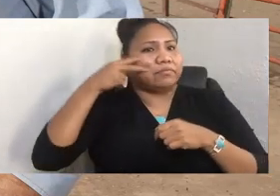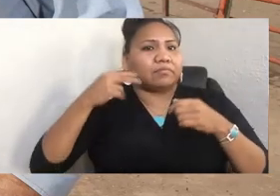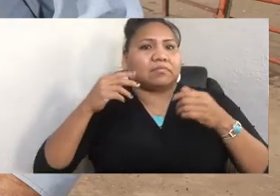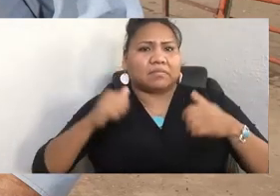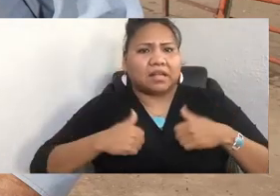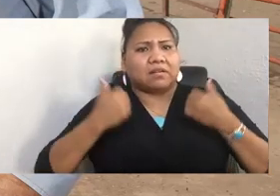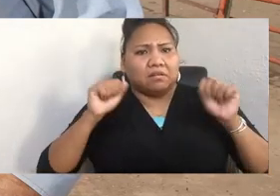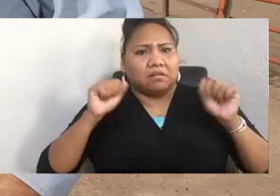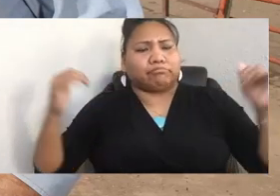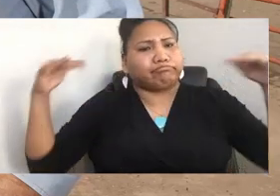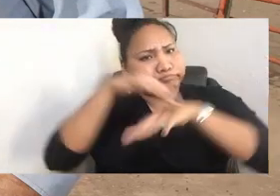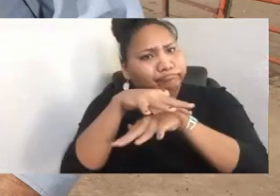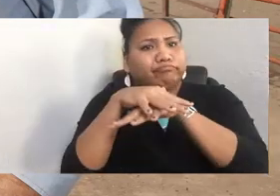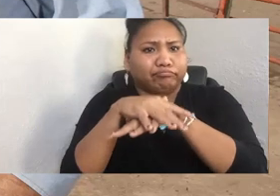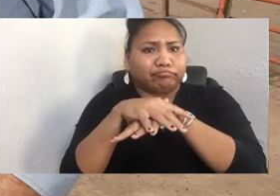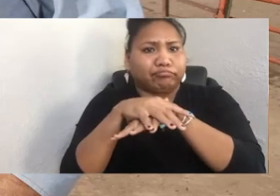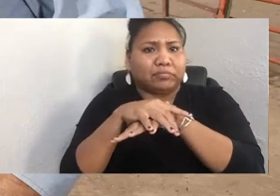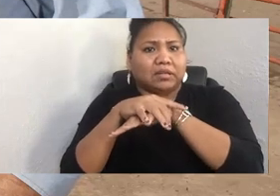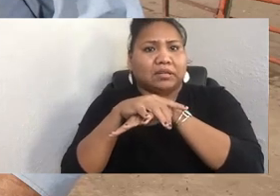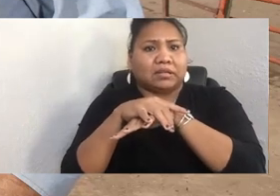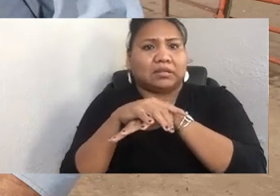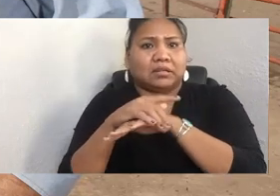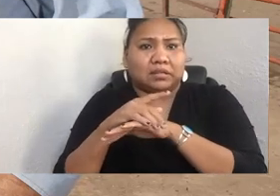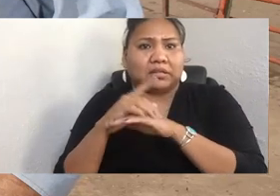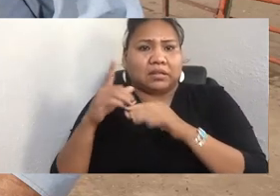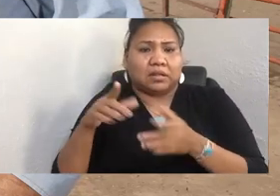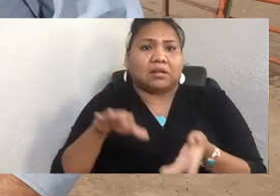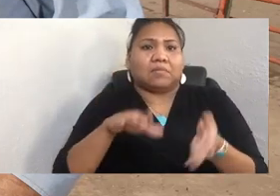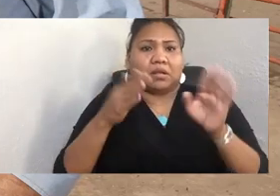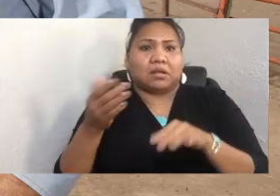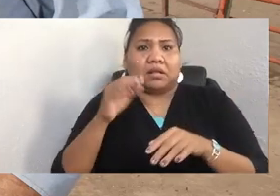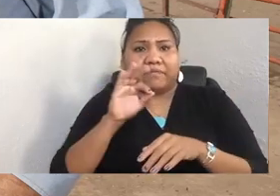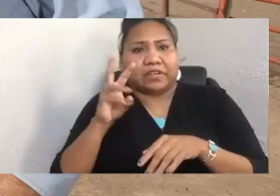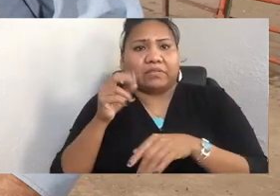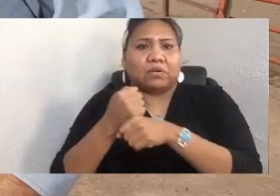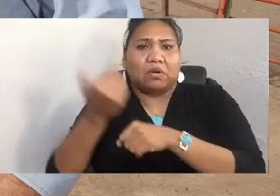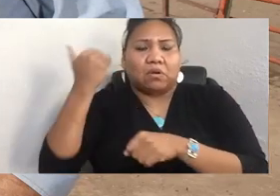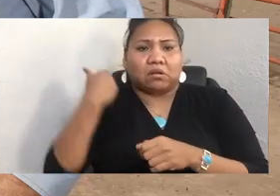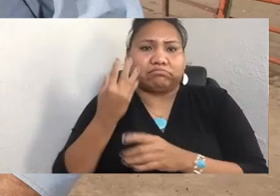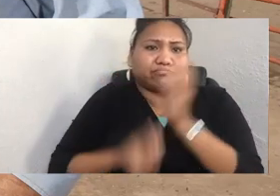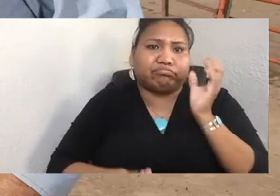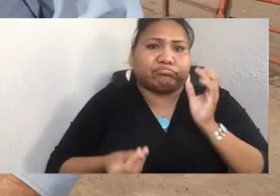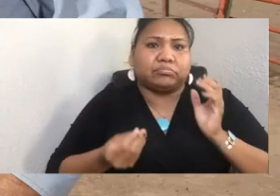they recognized that day as National Leon Grant Day--